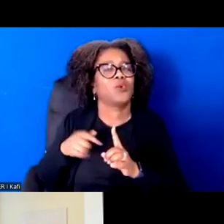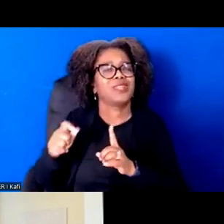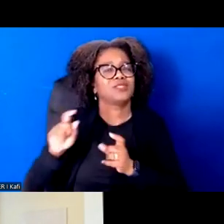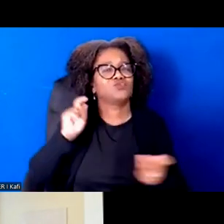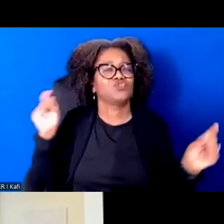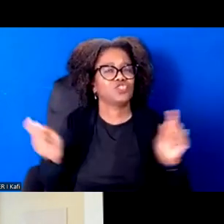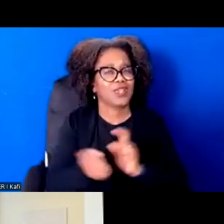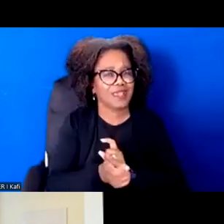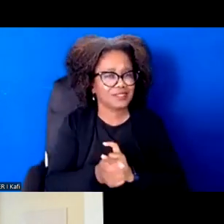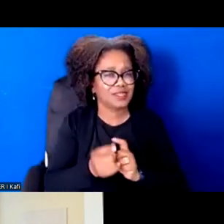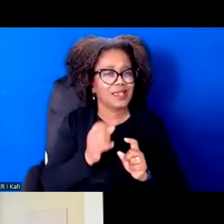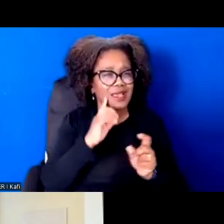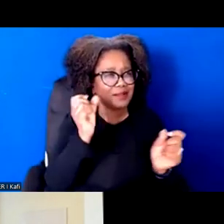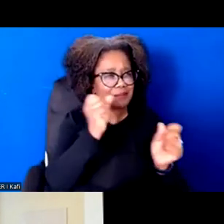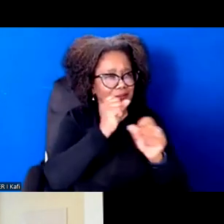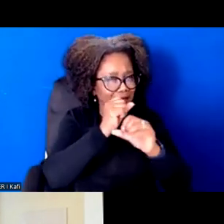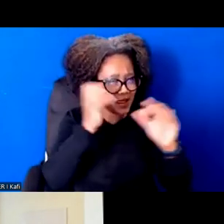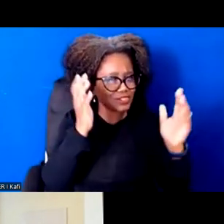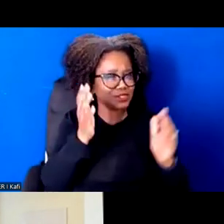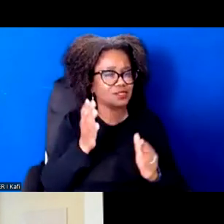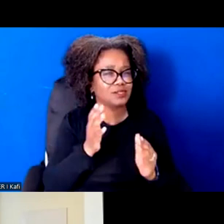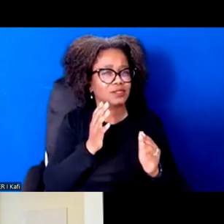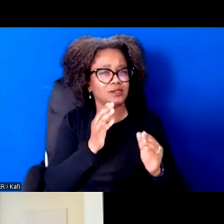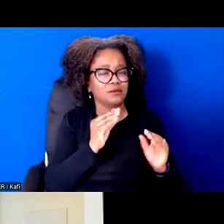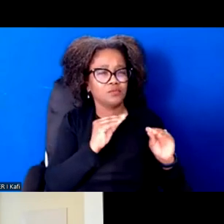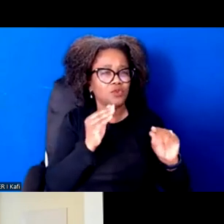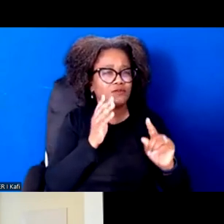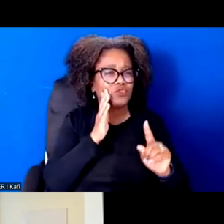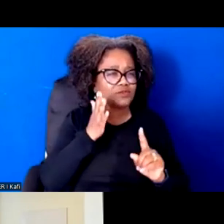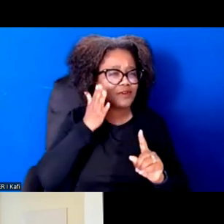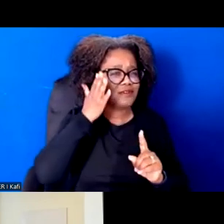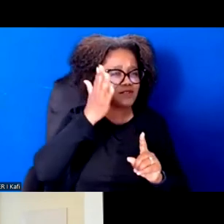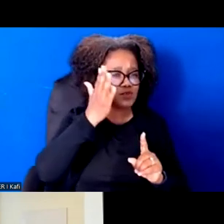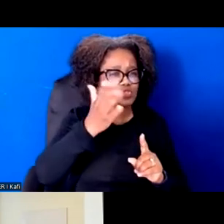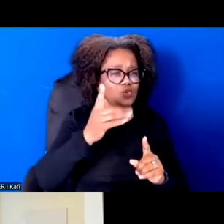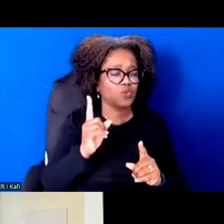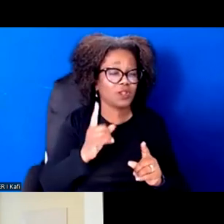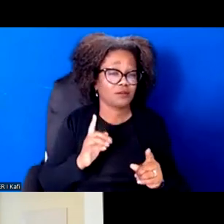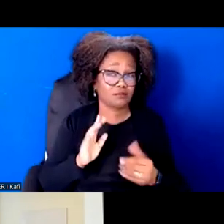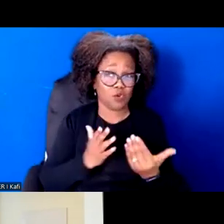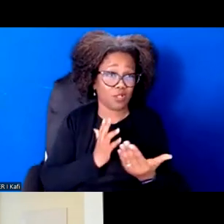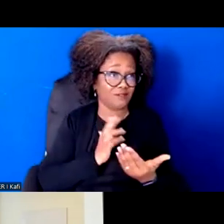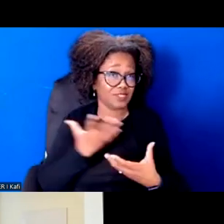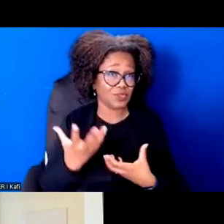And I want just one of the example of that, if you think about. So strong he talked about fear.